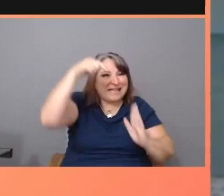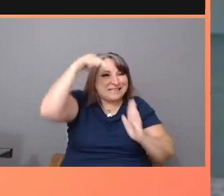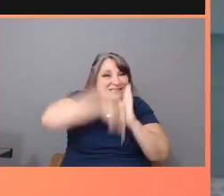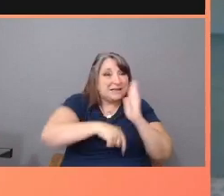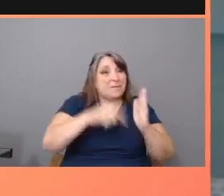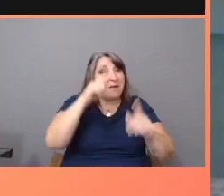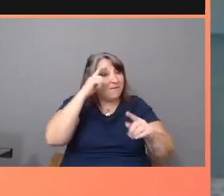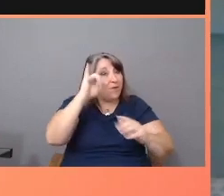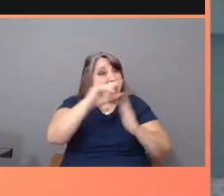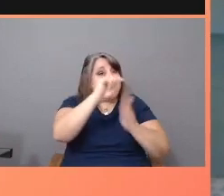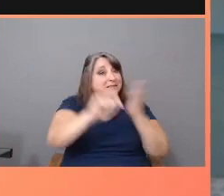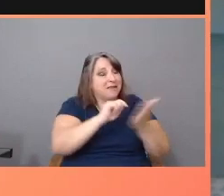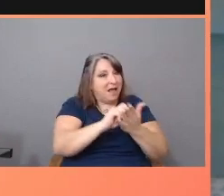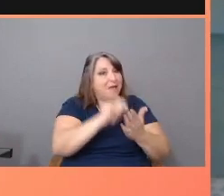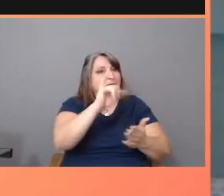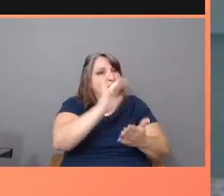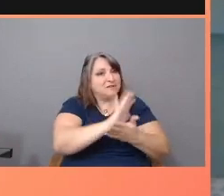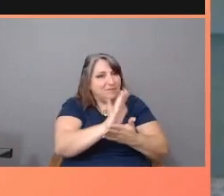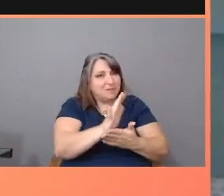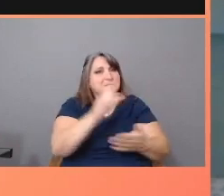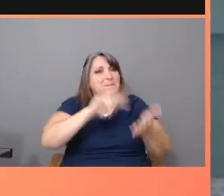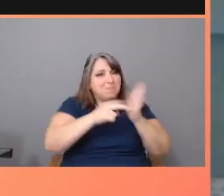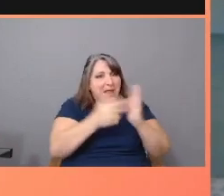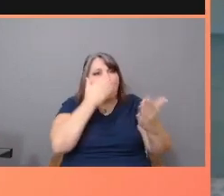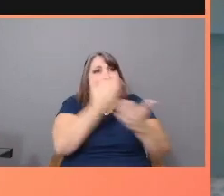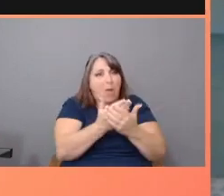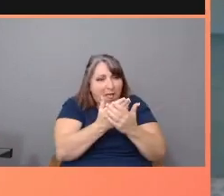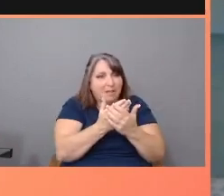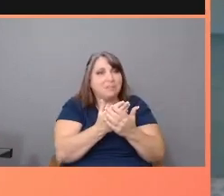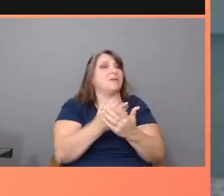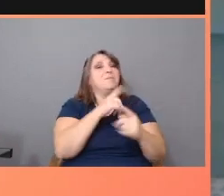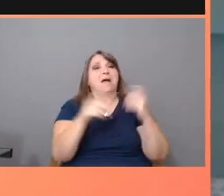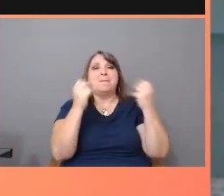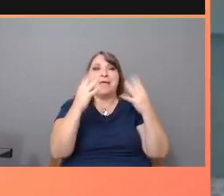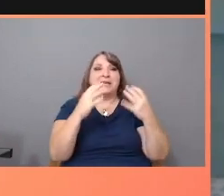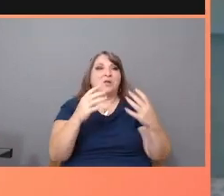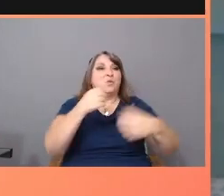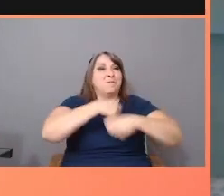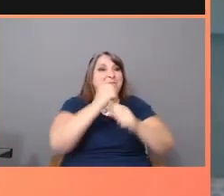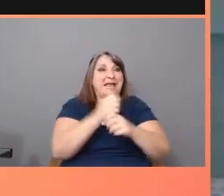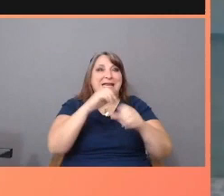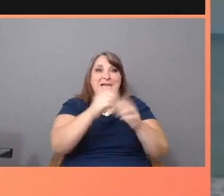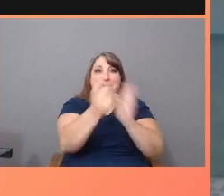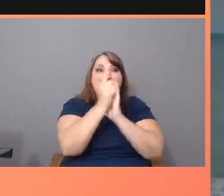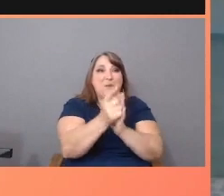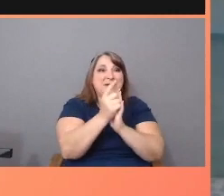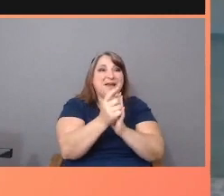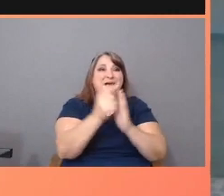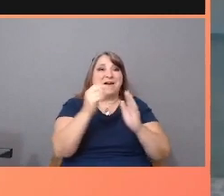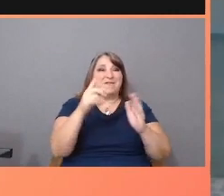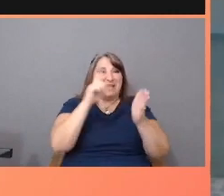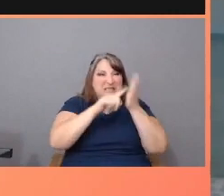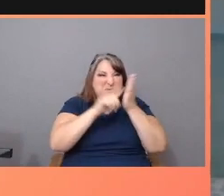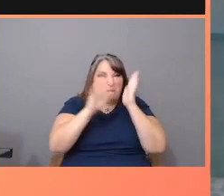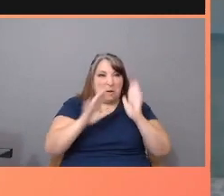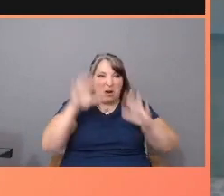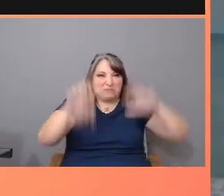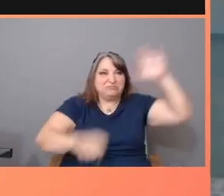They were well-meaning. But many were shaped in the mold of great explorer colonialism, of those who felt they could know a culture without speaking